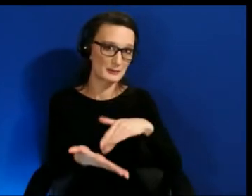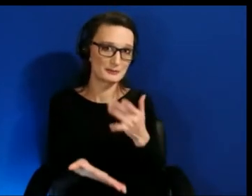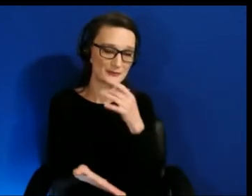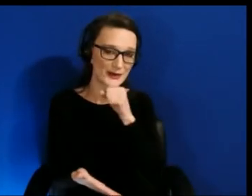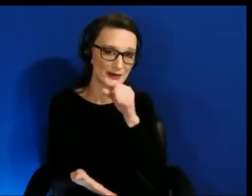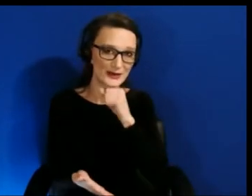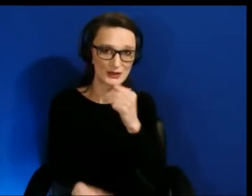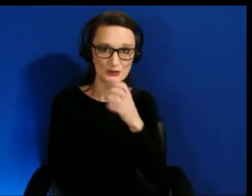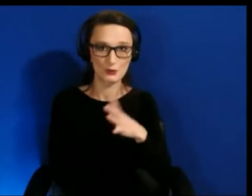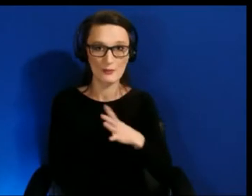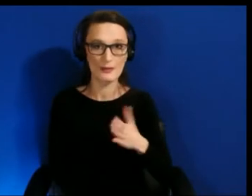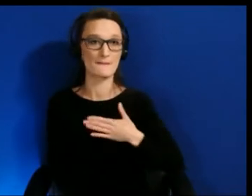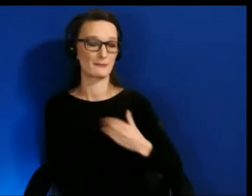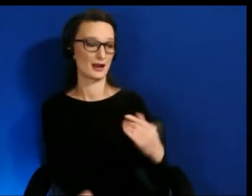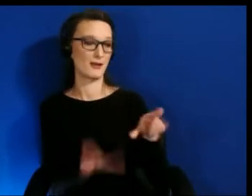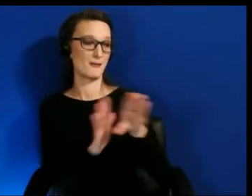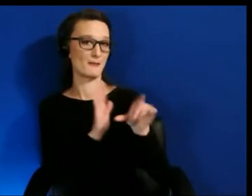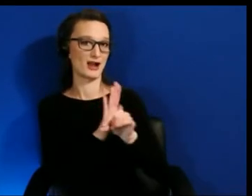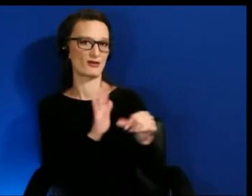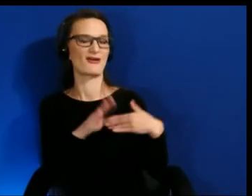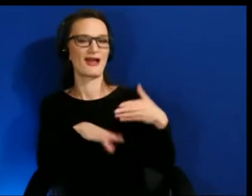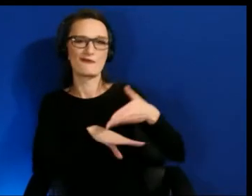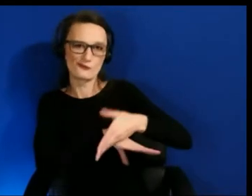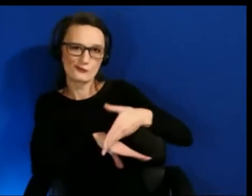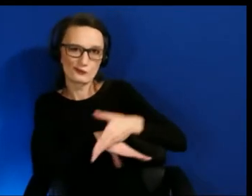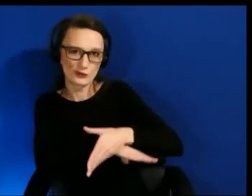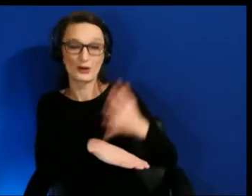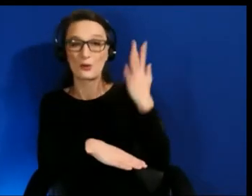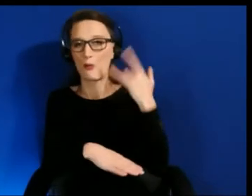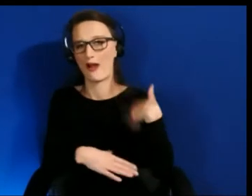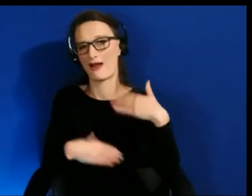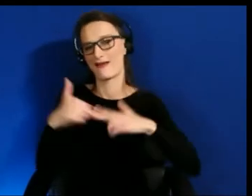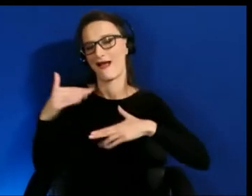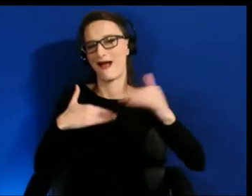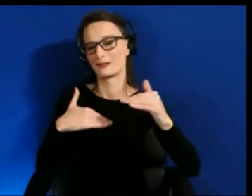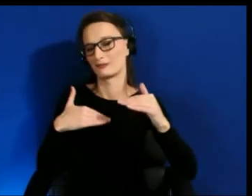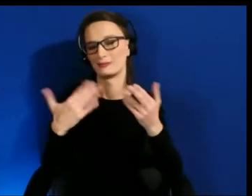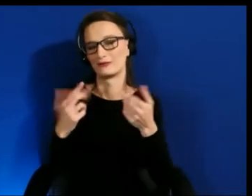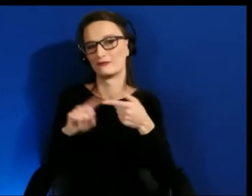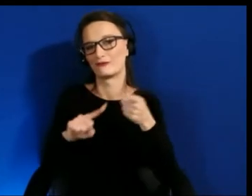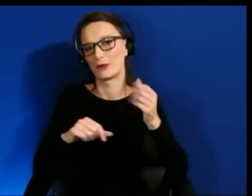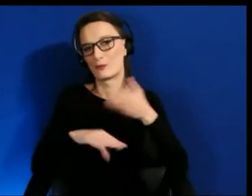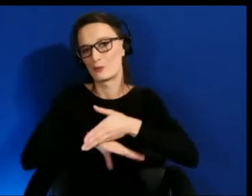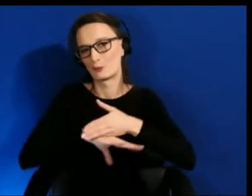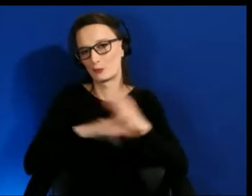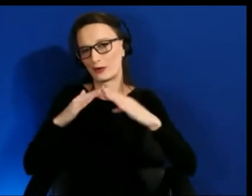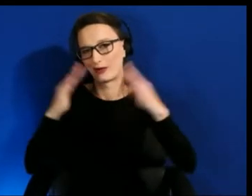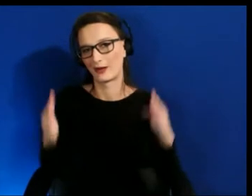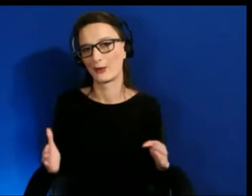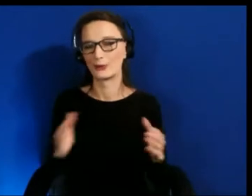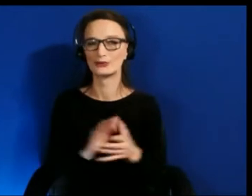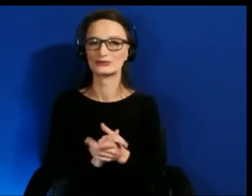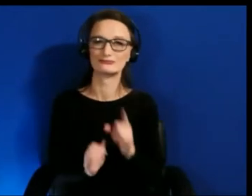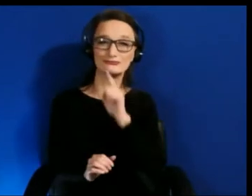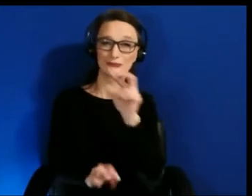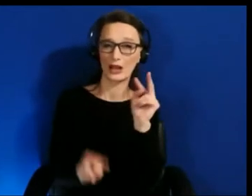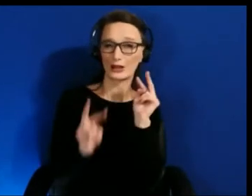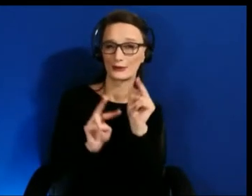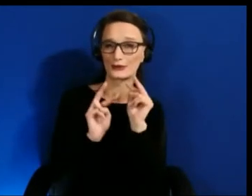our house is actually built of wood. And yes. Really looking forward to getting into this in more detail.